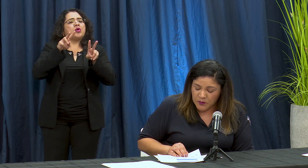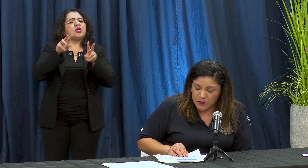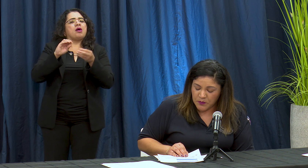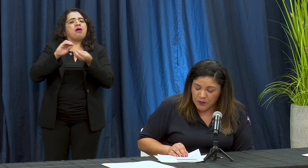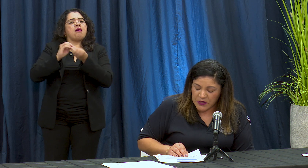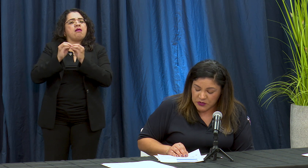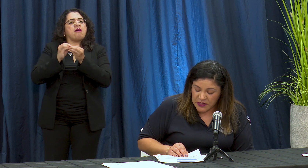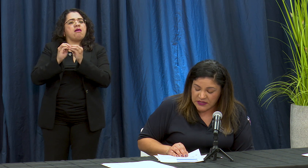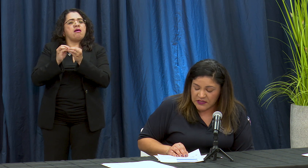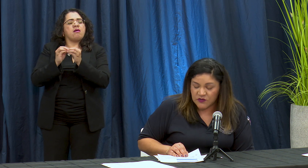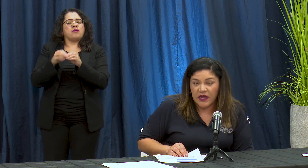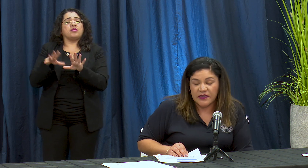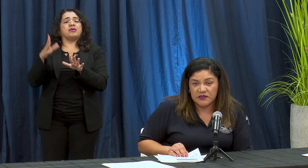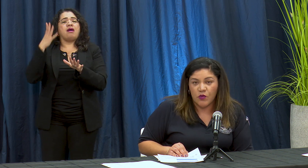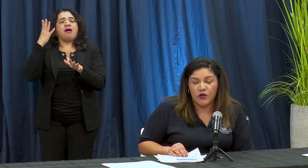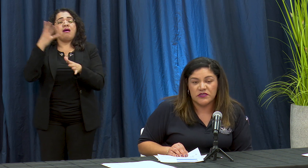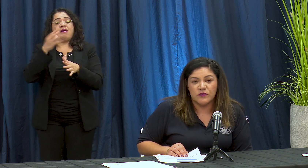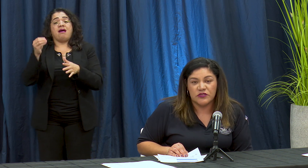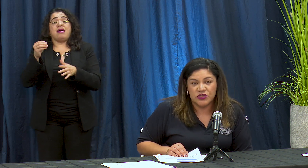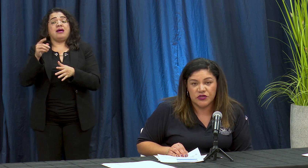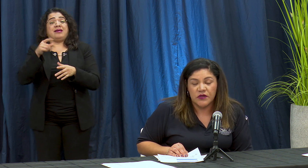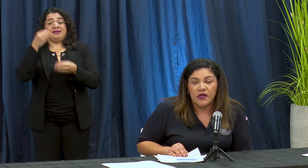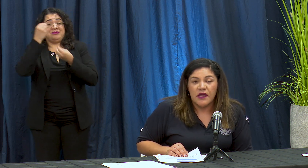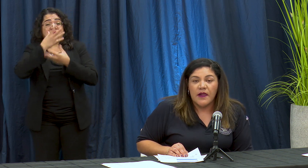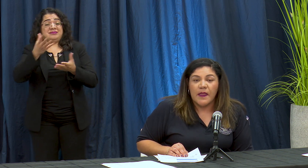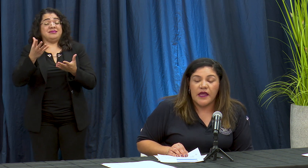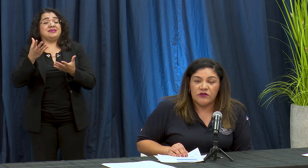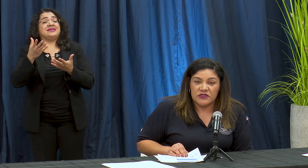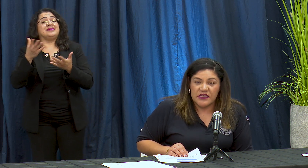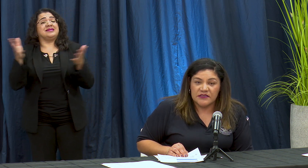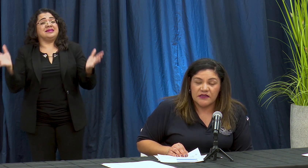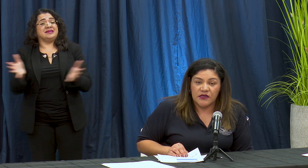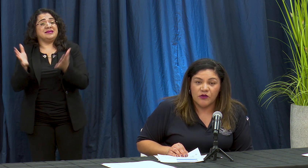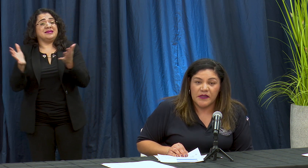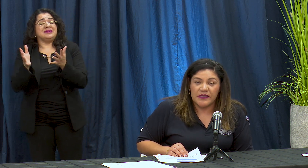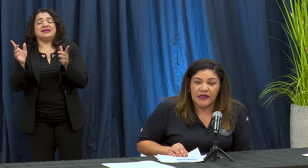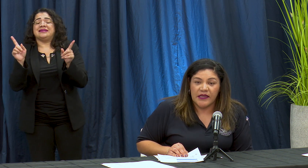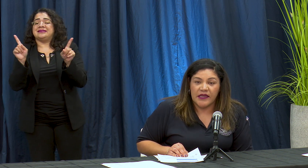personas additionals como las Samos dicho en los dias anterior men take a